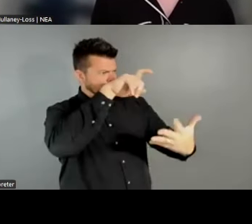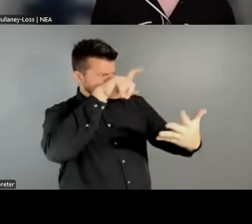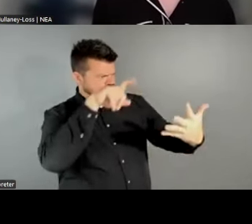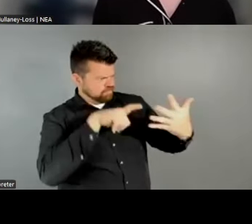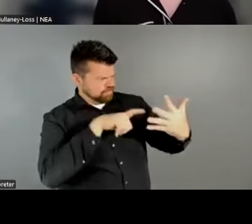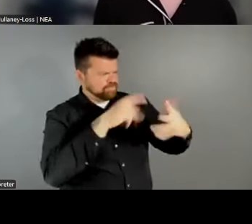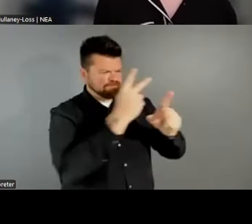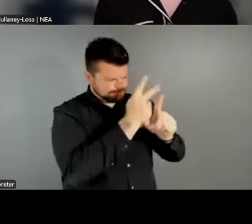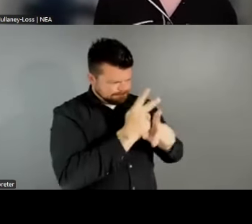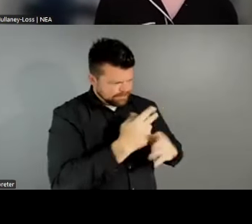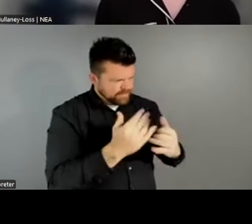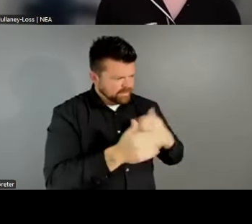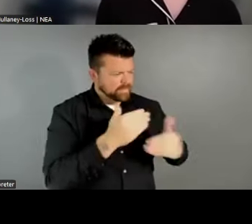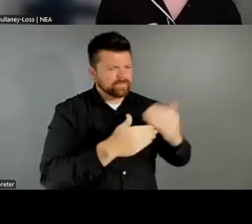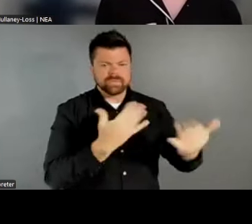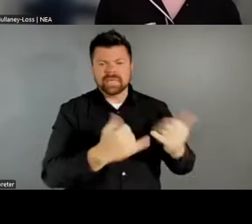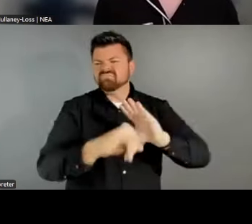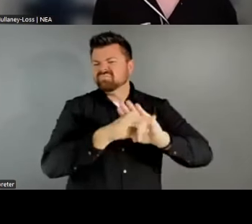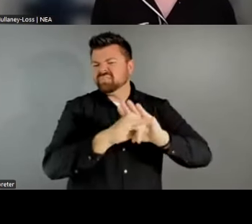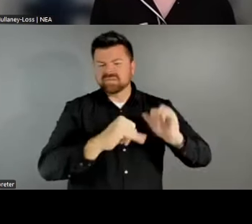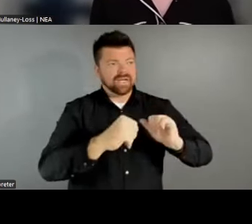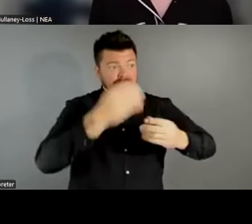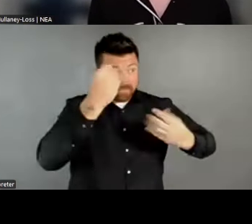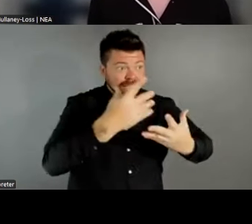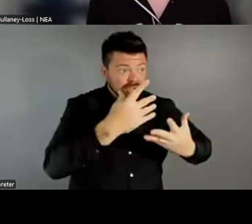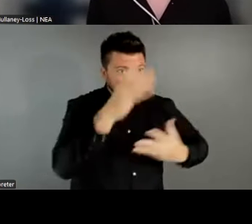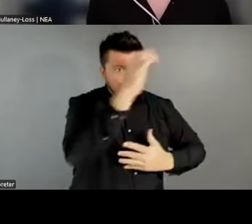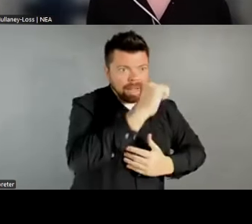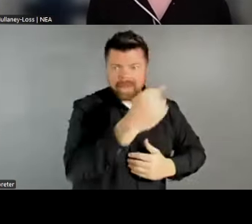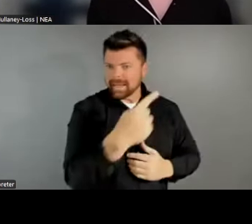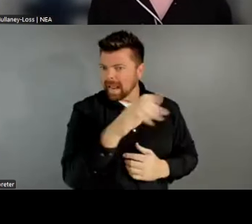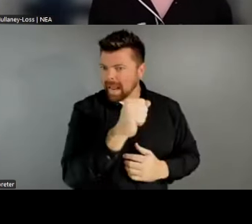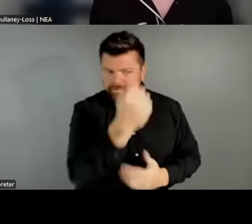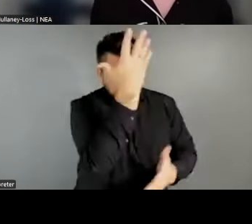of identifying gaps in our data and also reckoning with what we have available. So for instance,